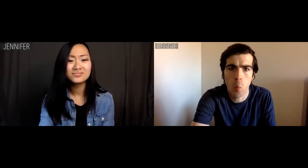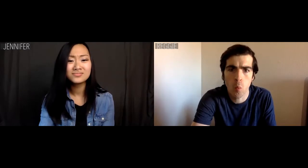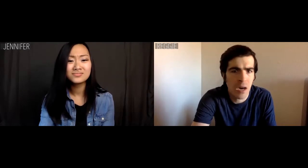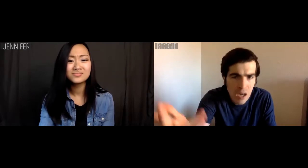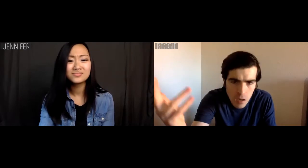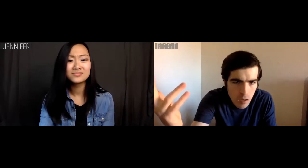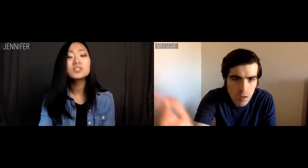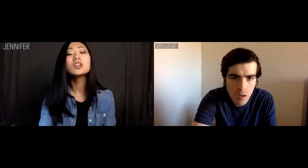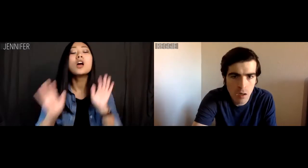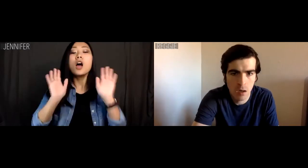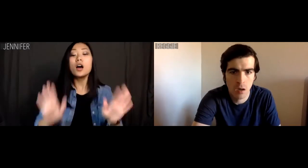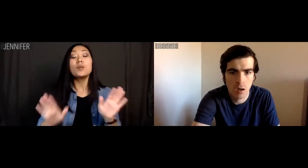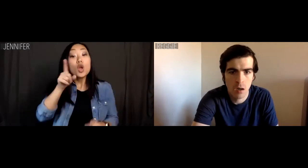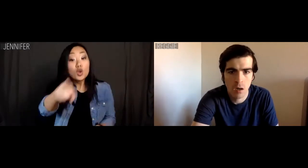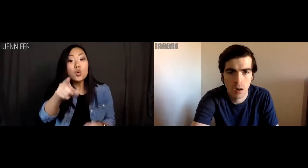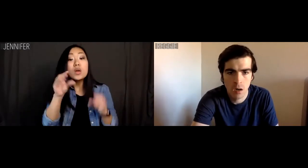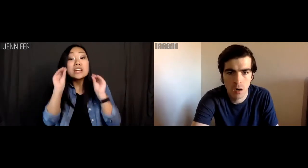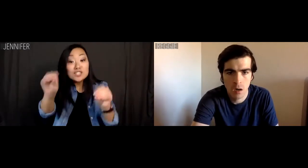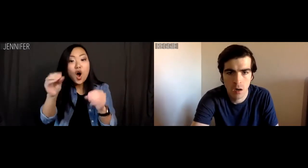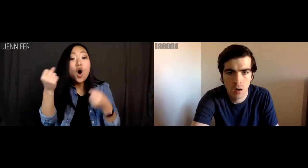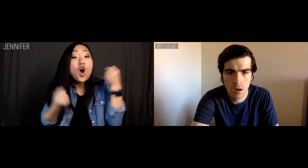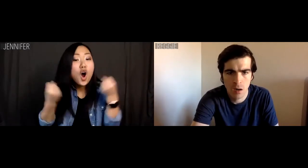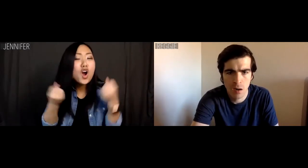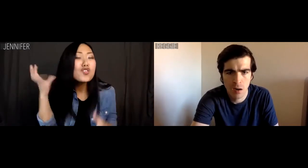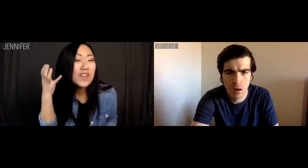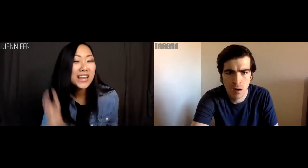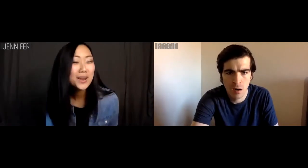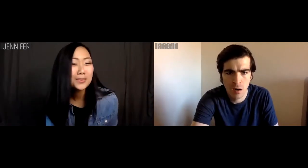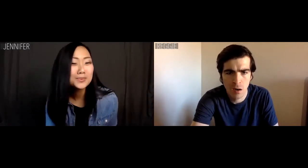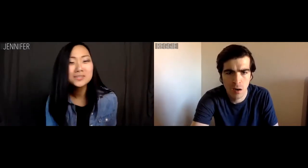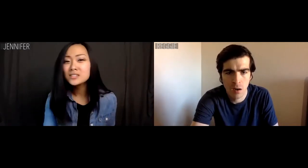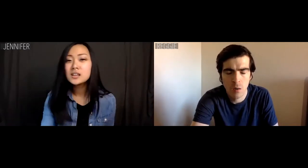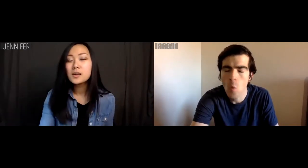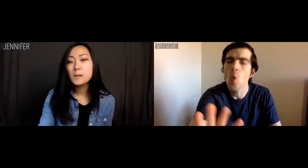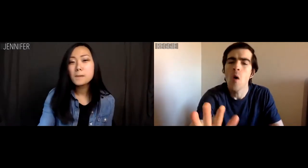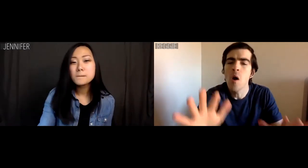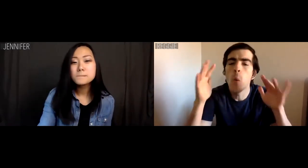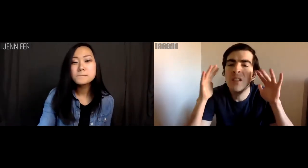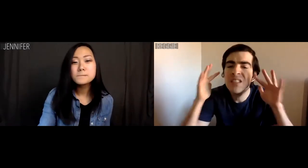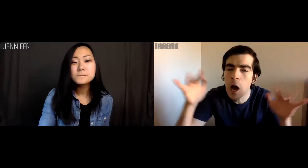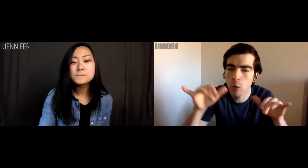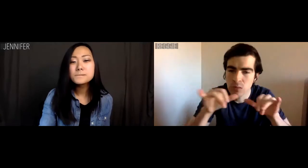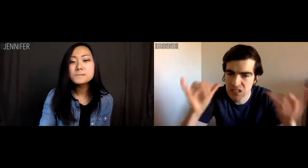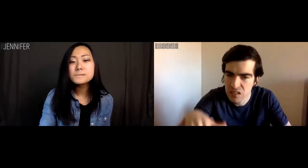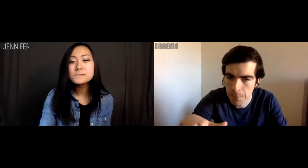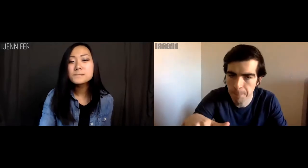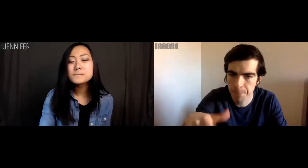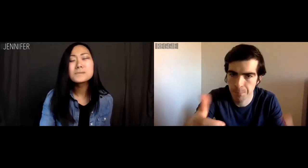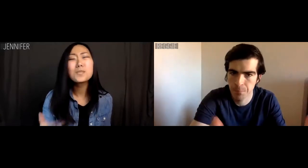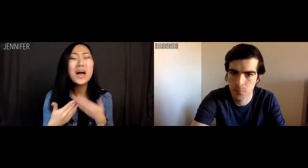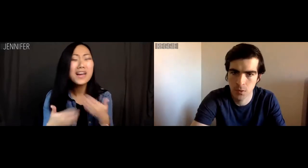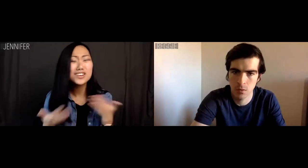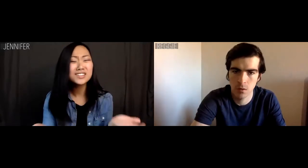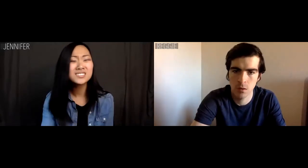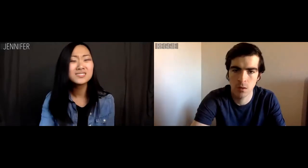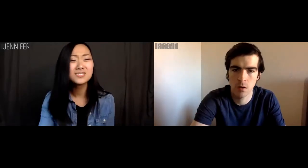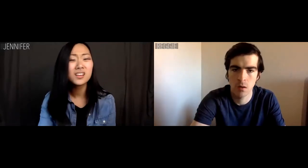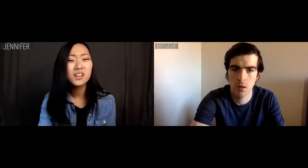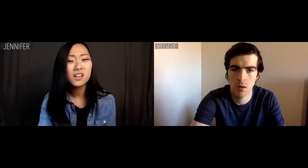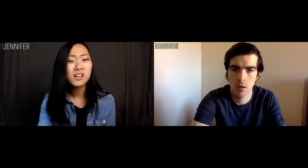Reggie: Okay. Jennifer: Reggie, you install car radios. Reggie: Sound systems. Jennifer: Whatever.